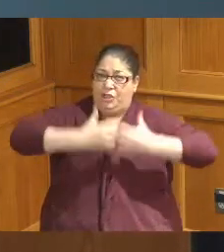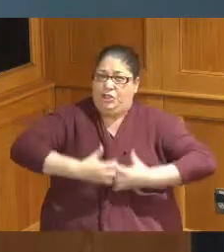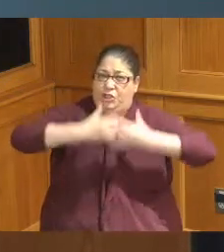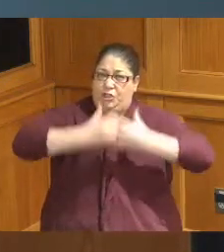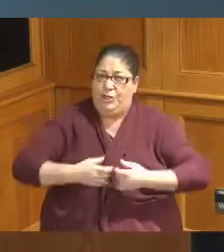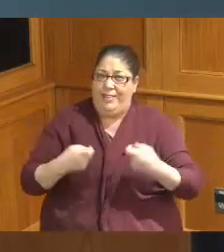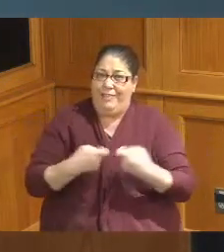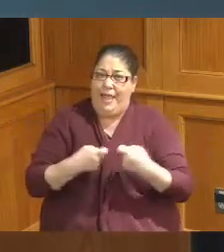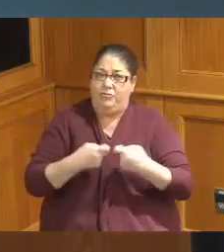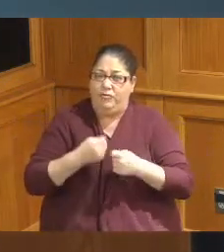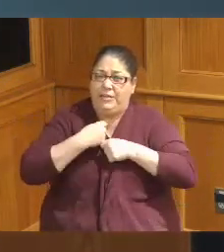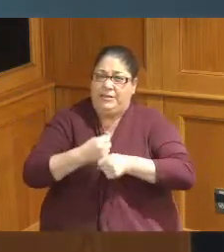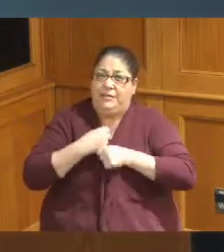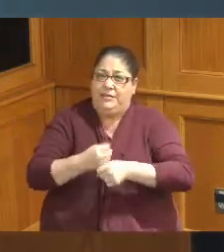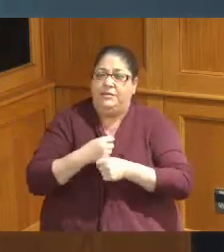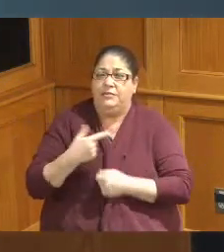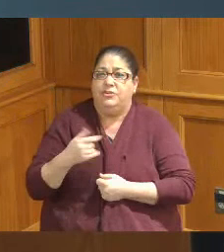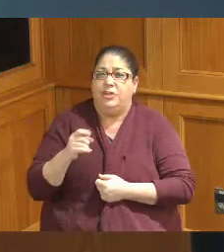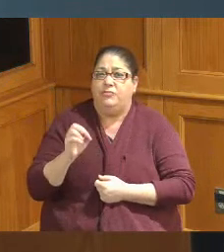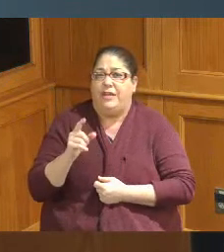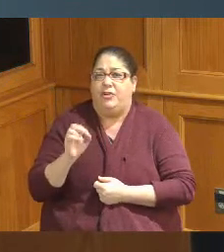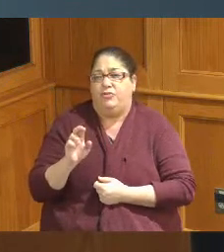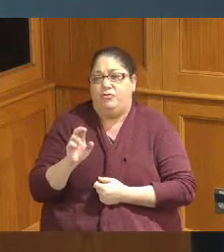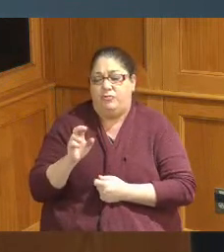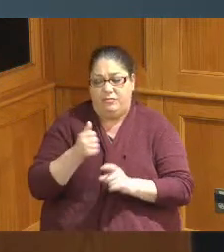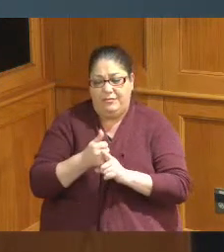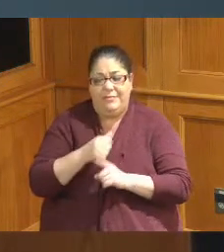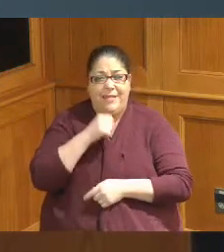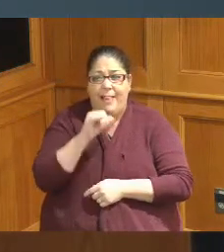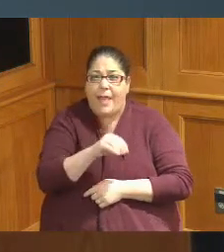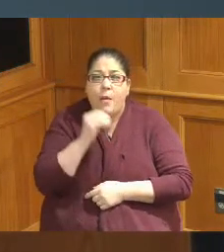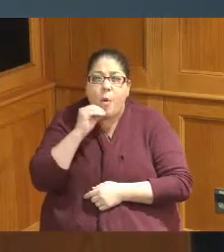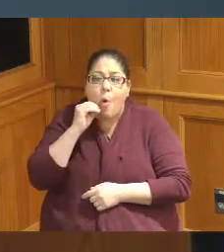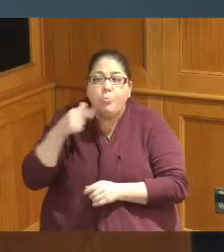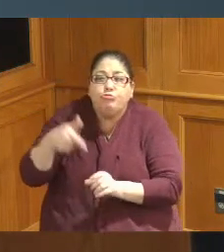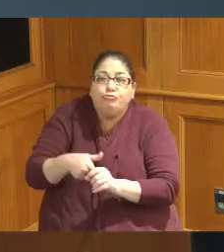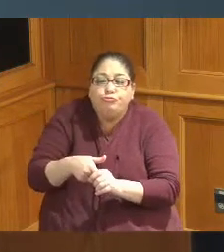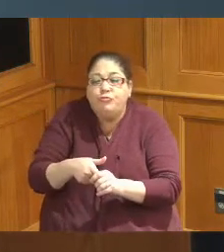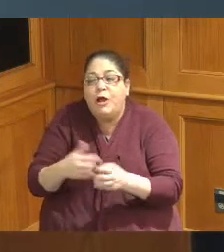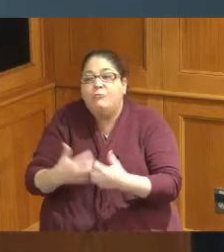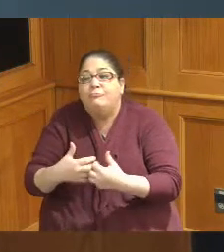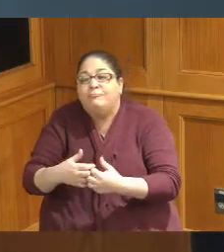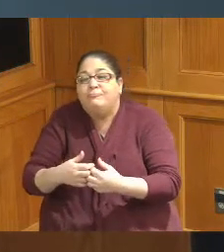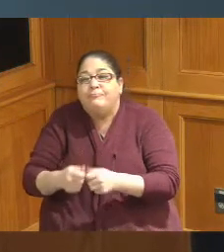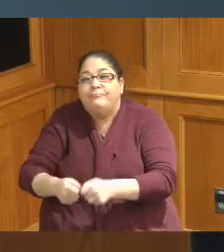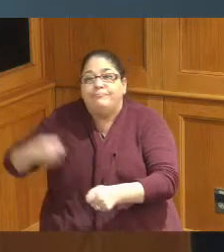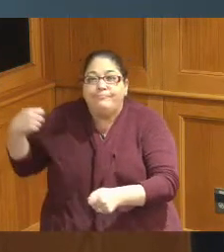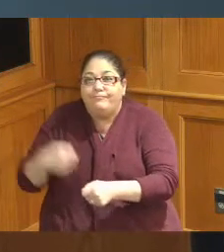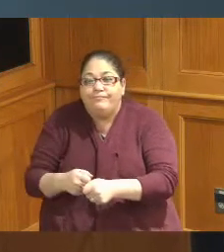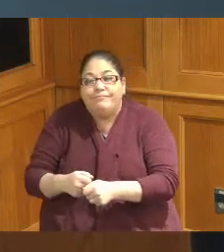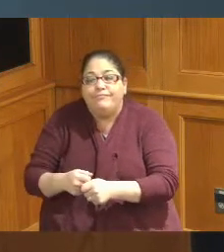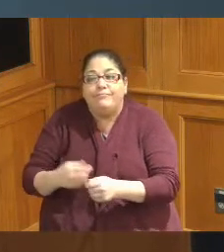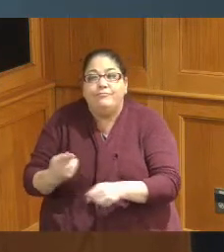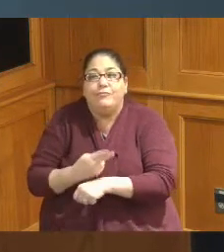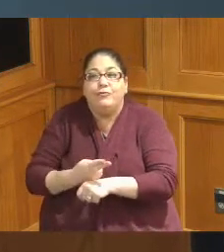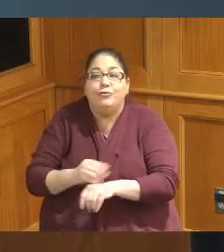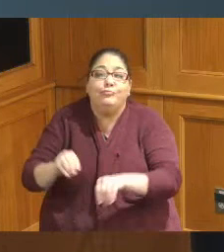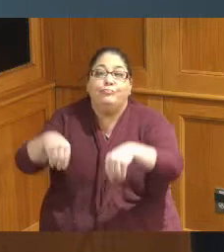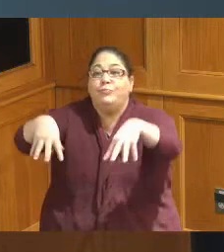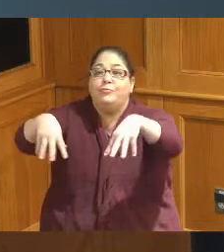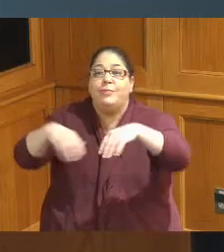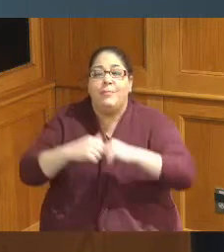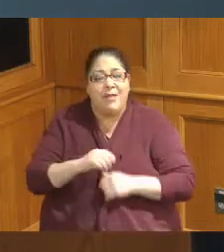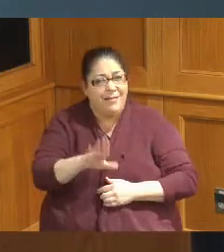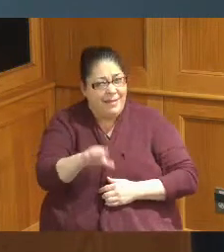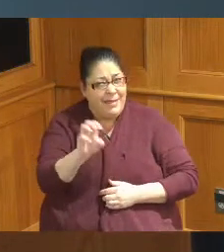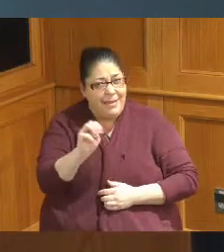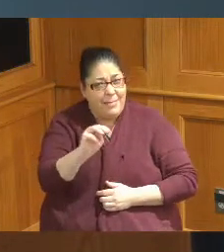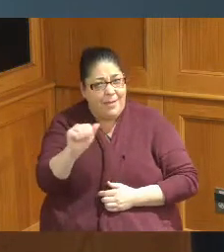we understand that but do we have a as he would call it Emergency Management plan if